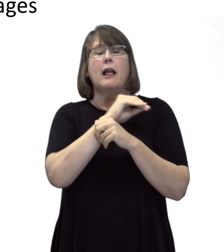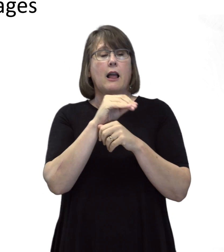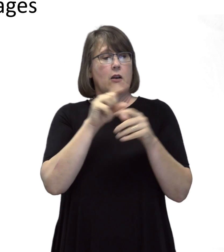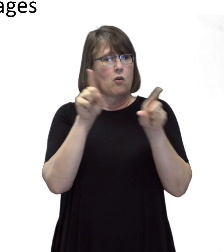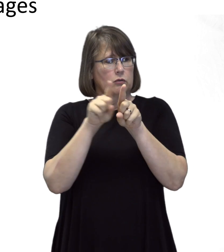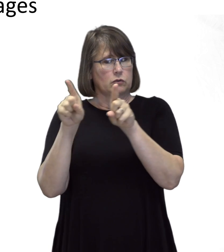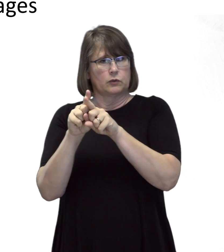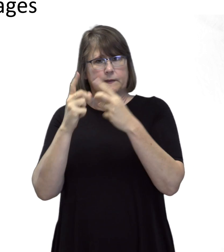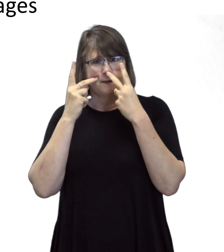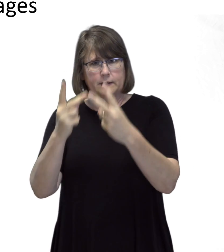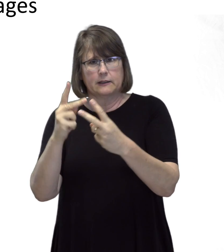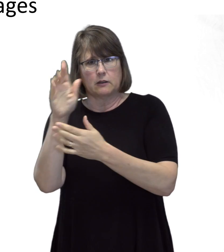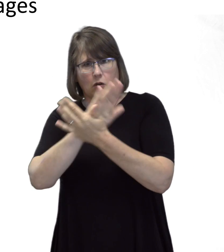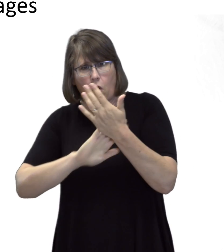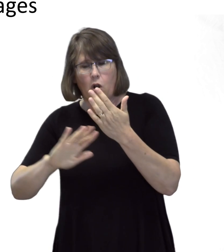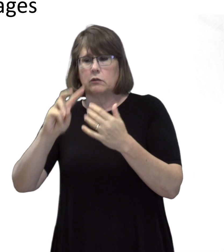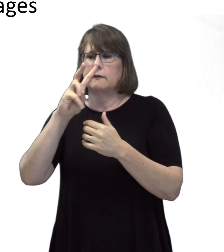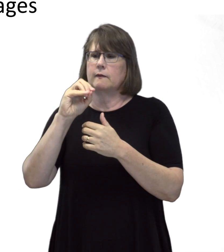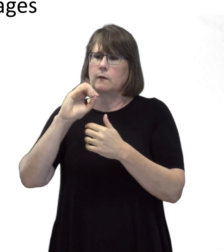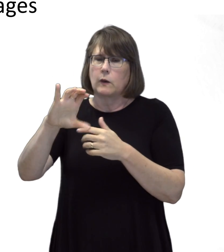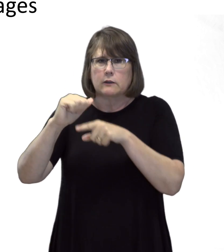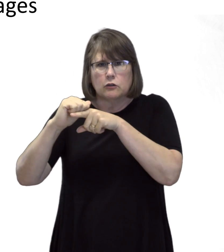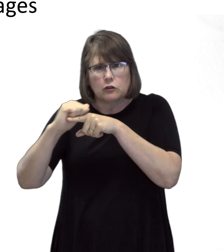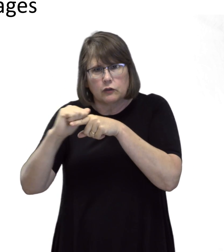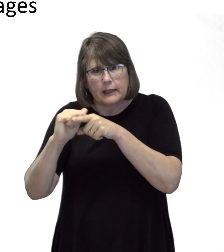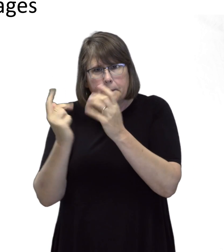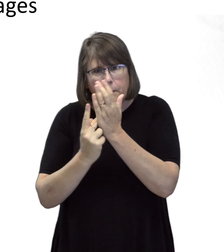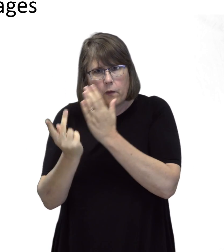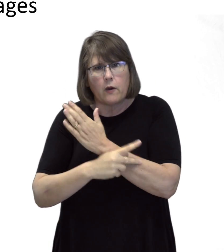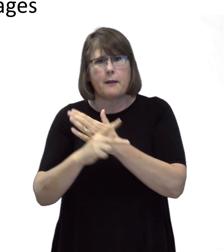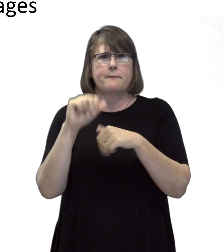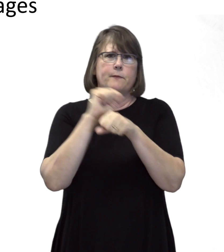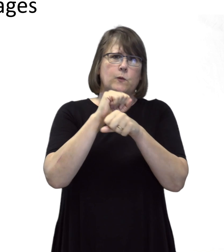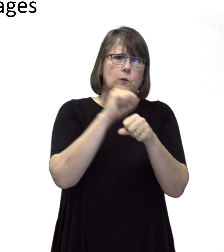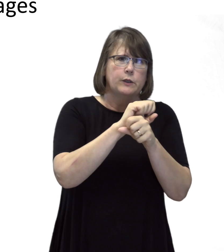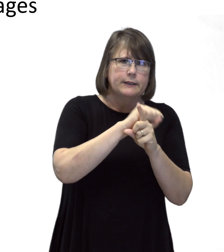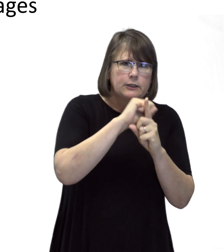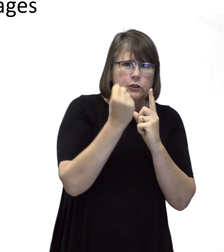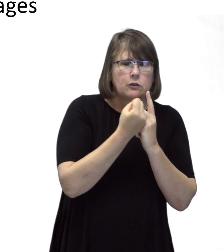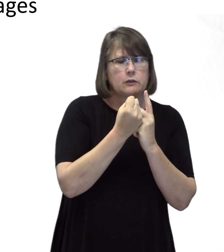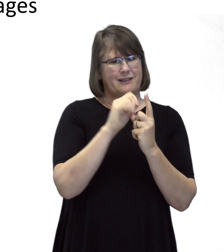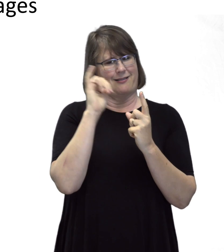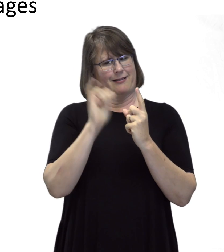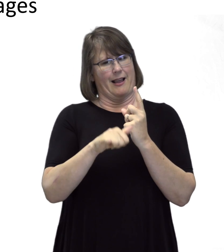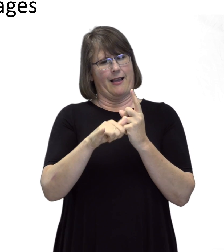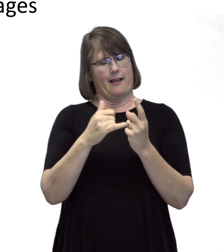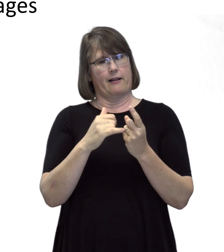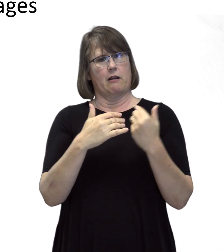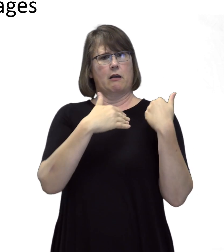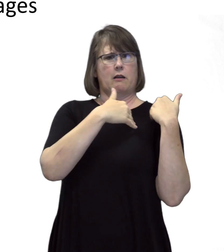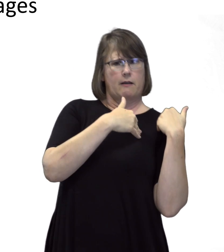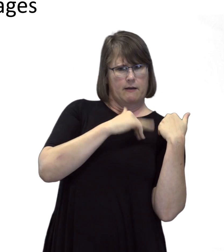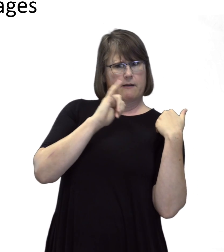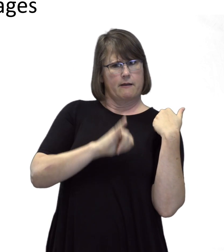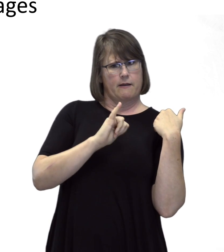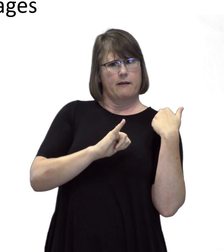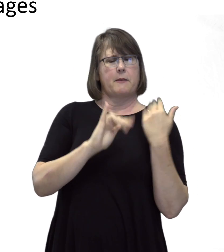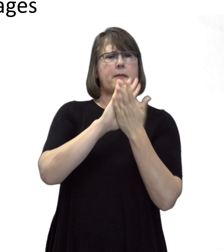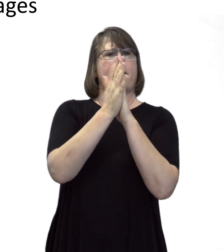and visiting colleges, vocational training programs or work situations that require them to be more responsible